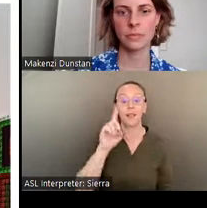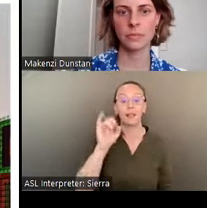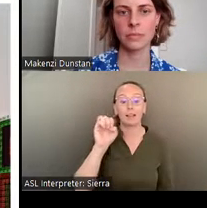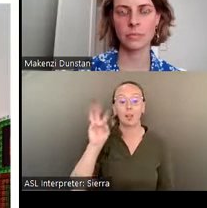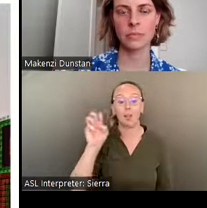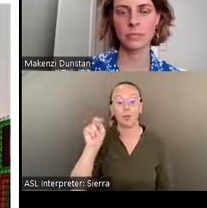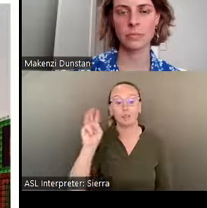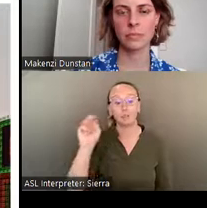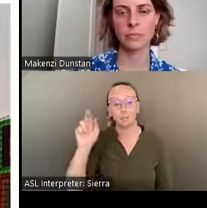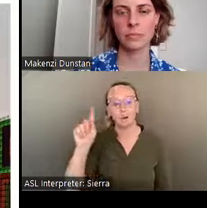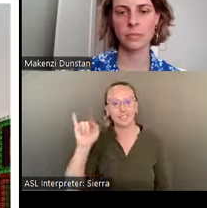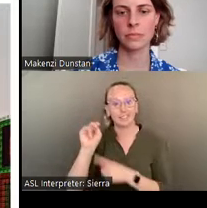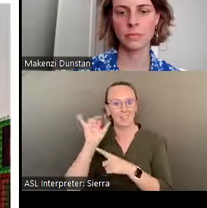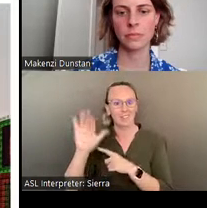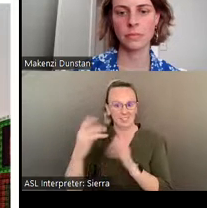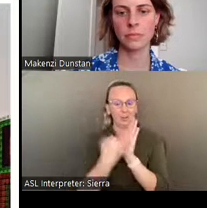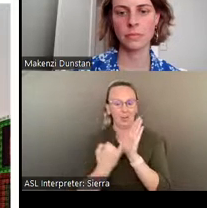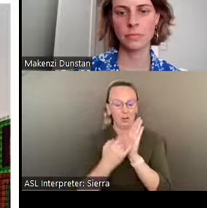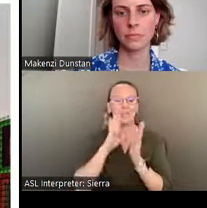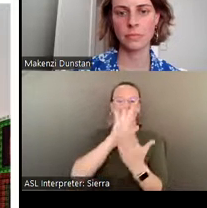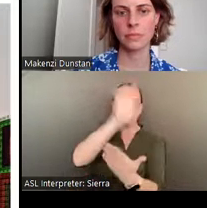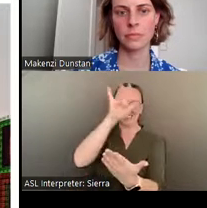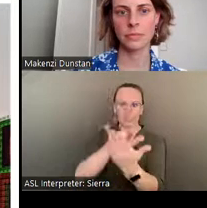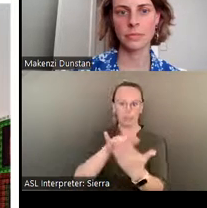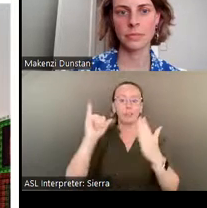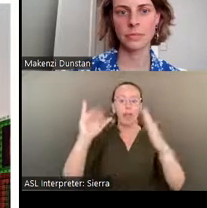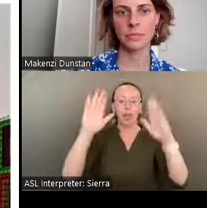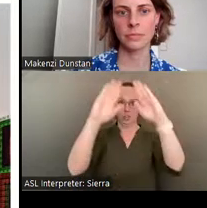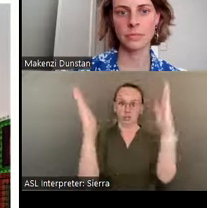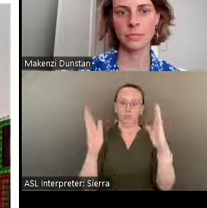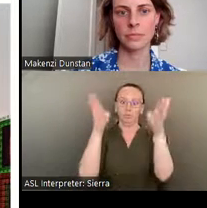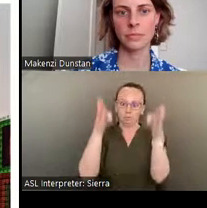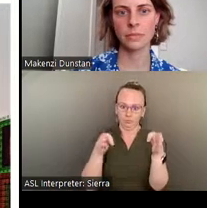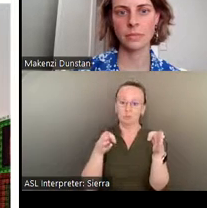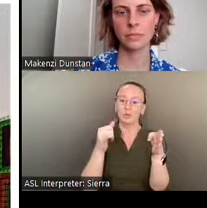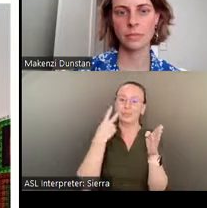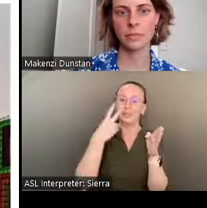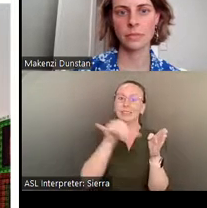in the upper center of your screen, a figure like those seen at Pasaquan- and you will